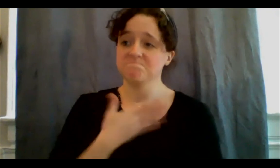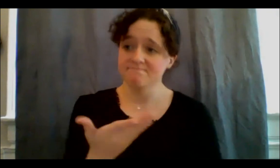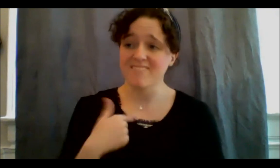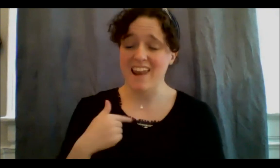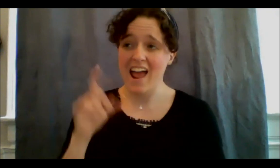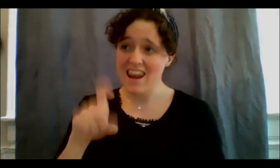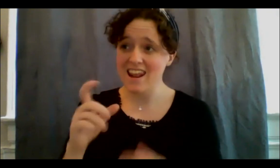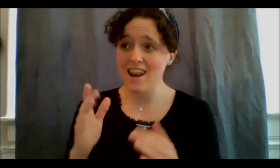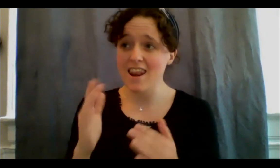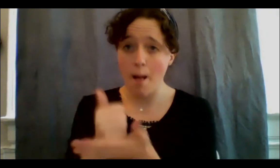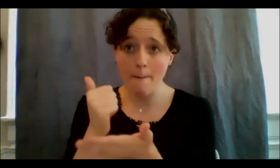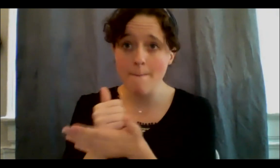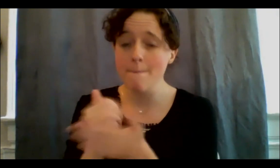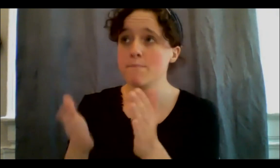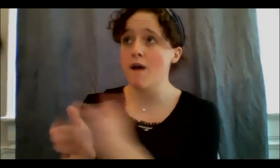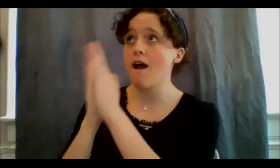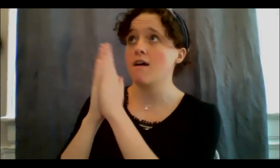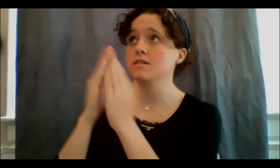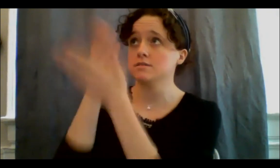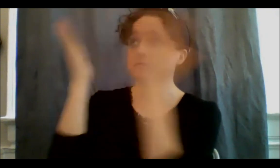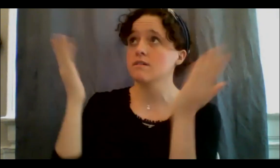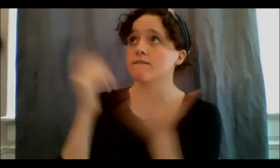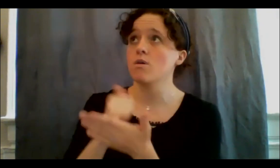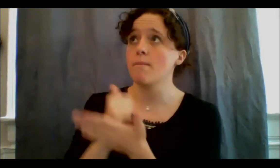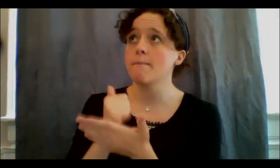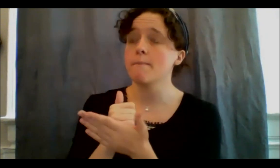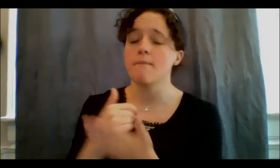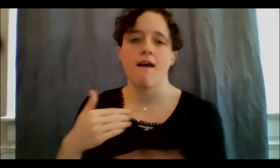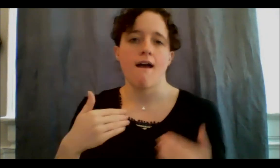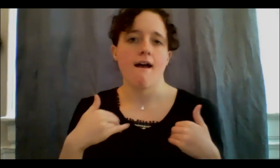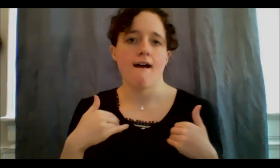syndrome, and it's really painful and I need help, I ask my partner to help do the